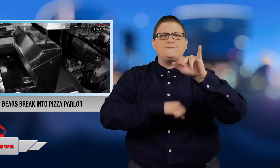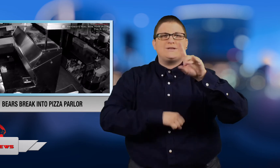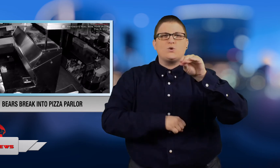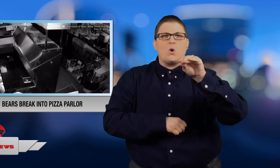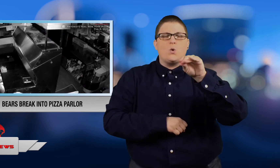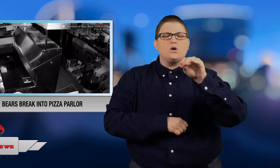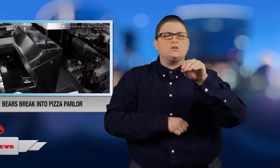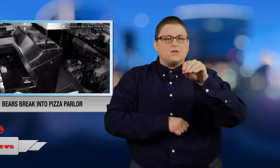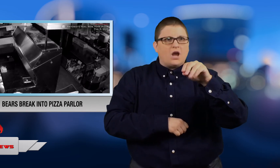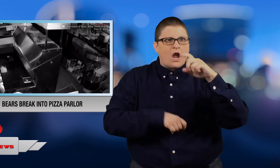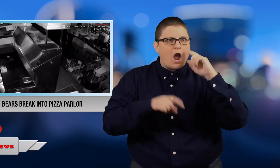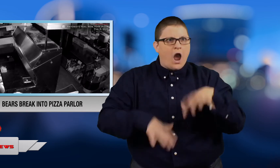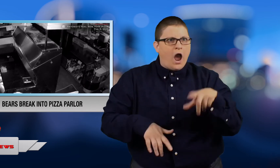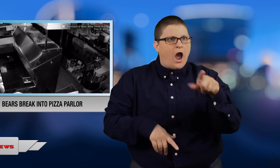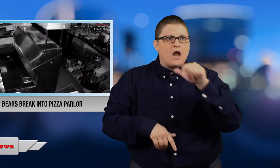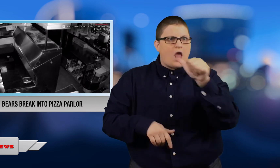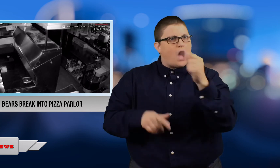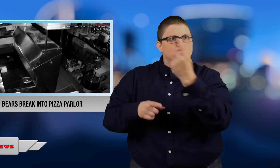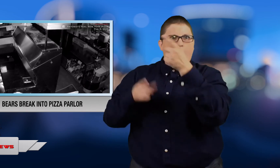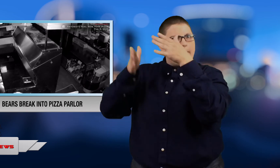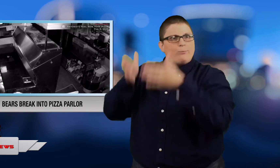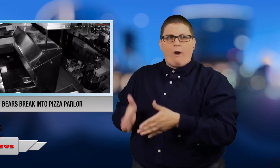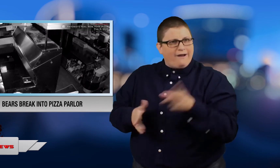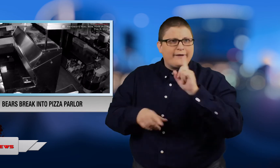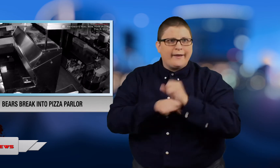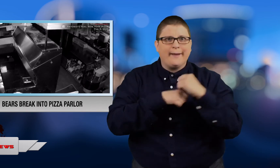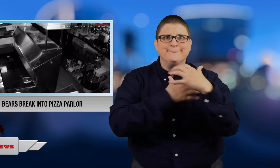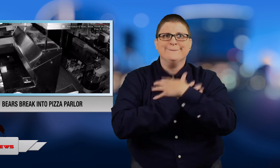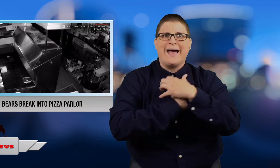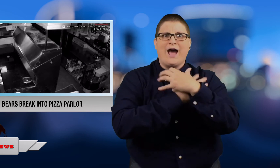But after looking at the security video they found out the real thieves were bear bandits.